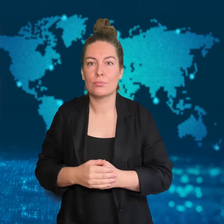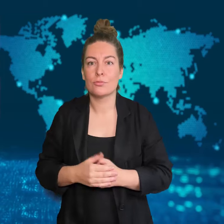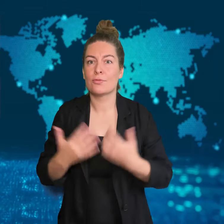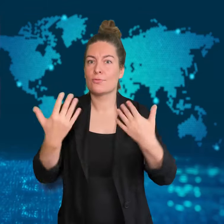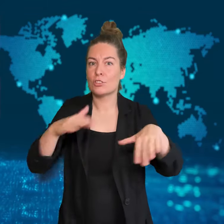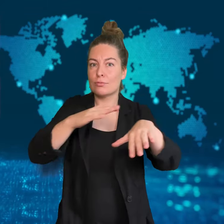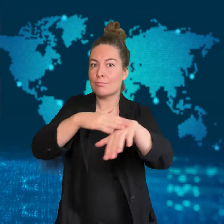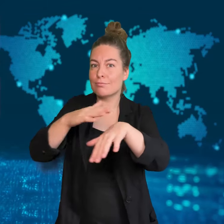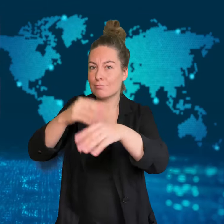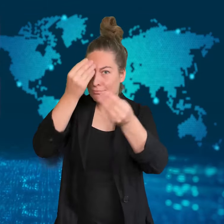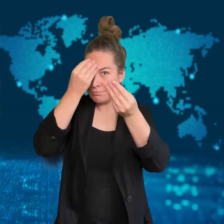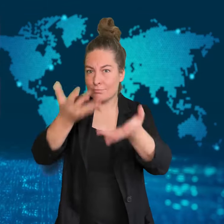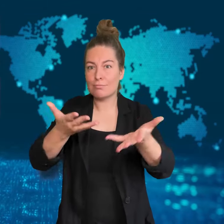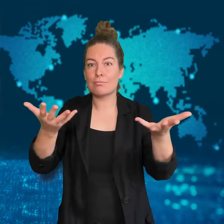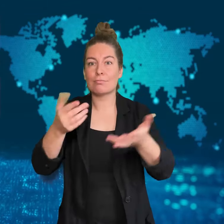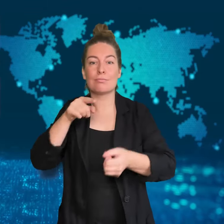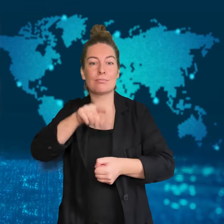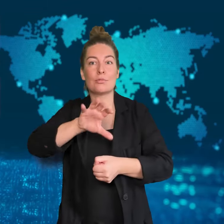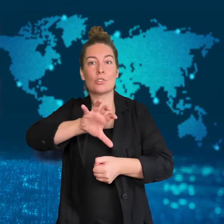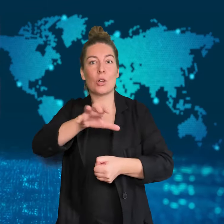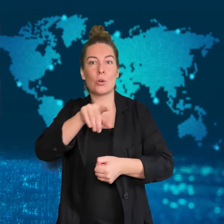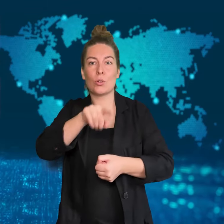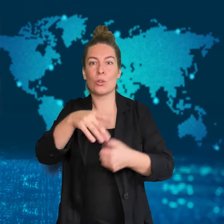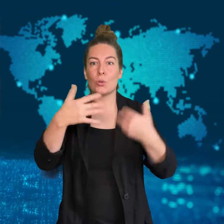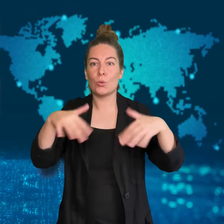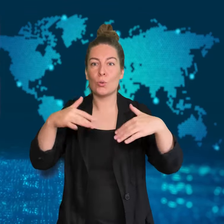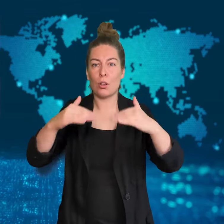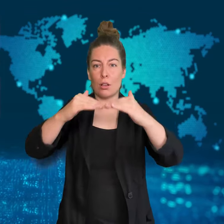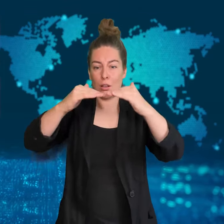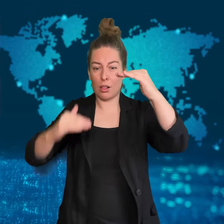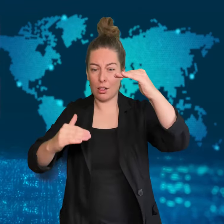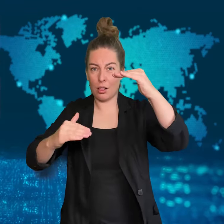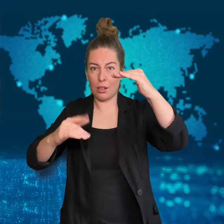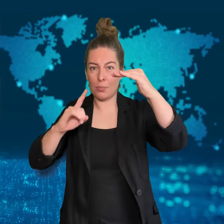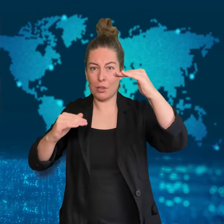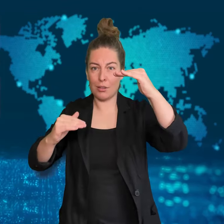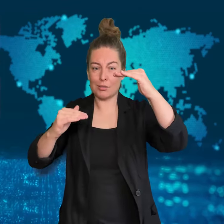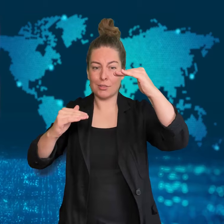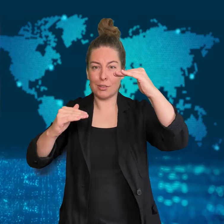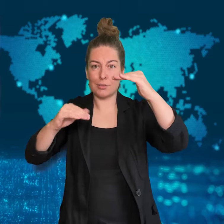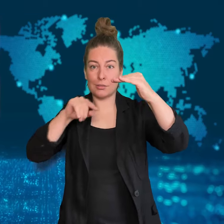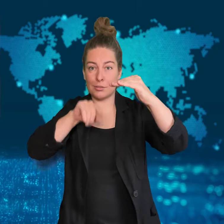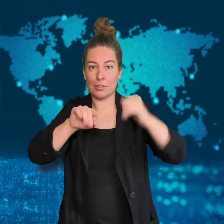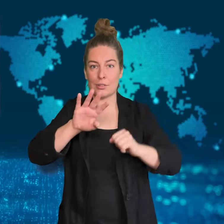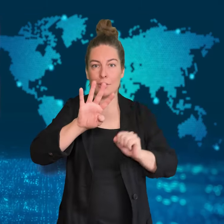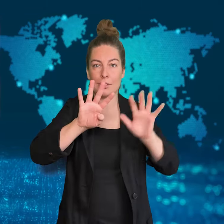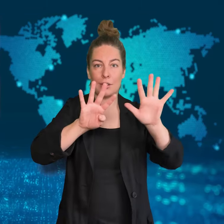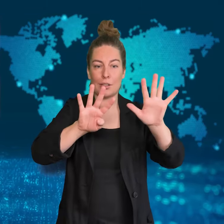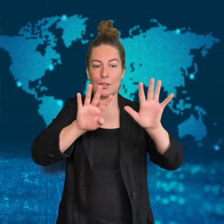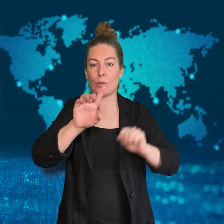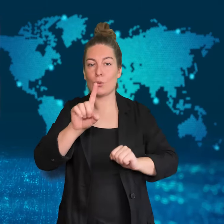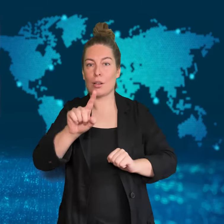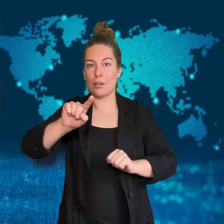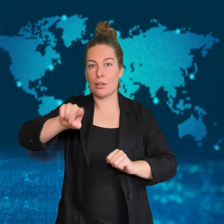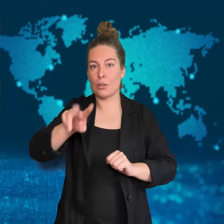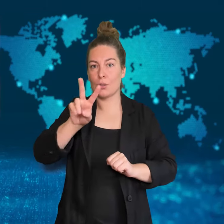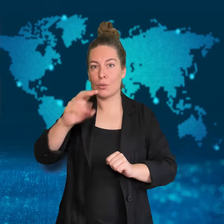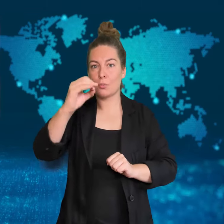the best nations for gender equality.